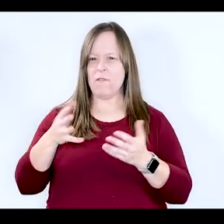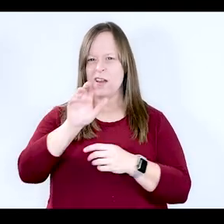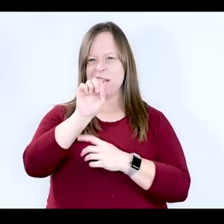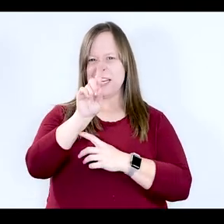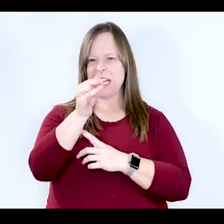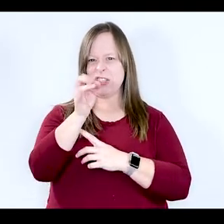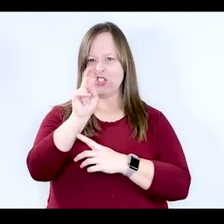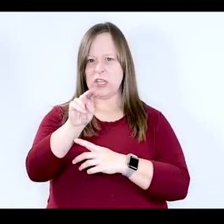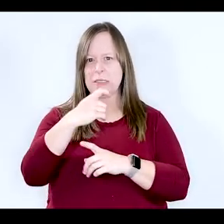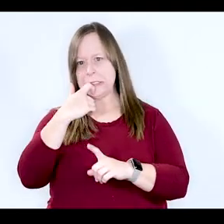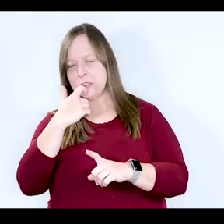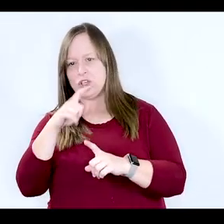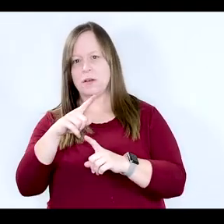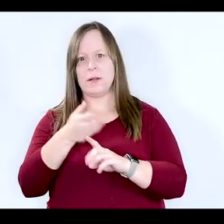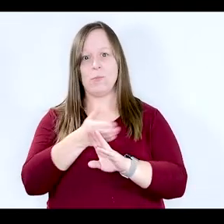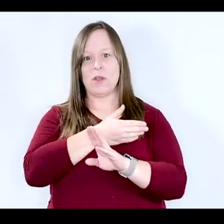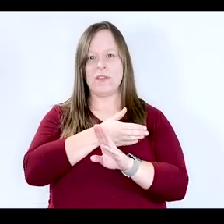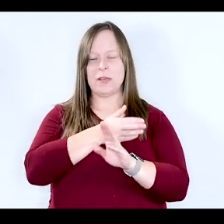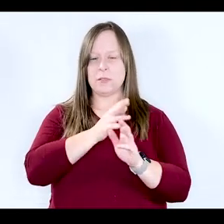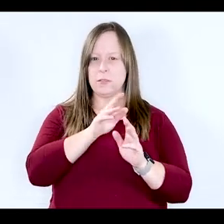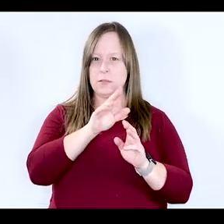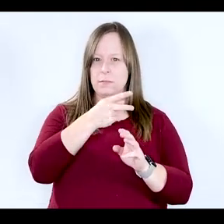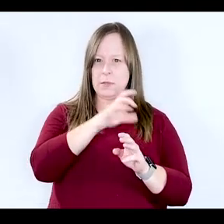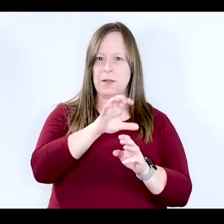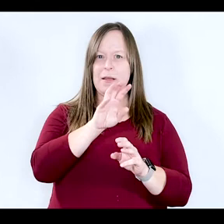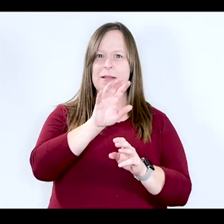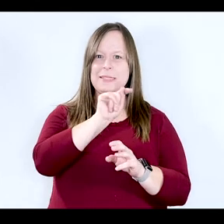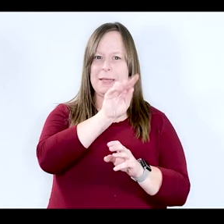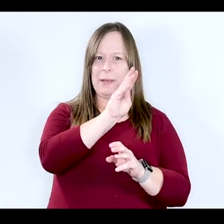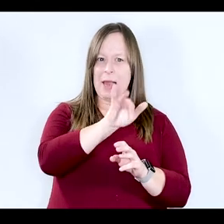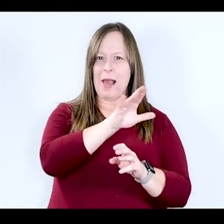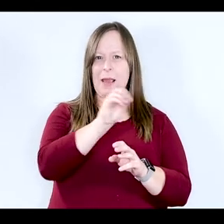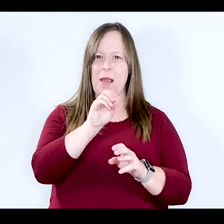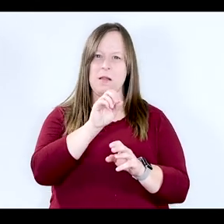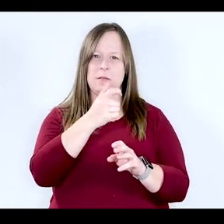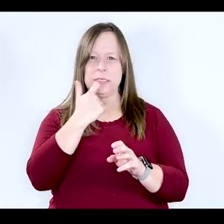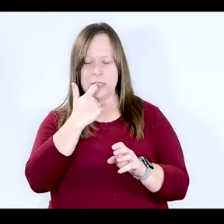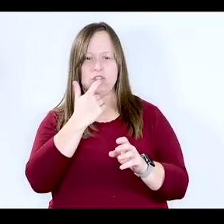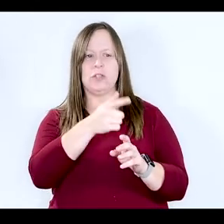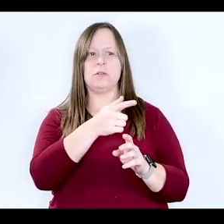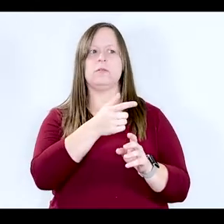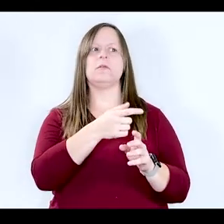addiction. In our previous episode, "TBI and Substance Use Disorders," we discussed